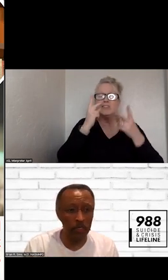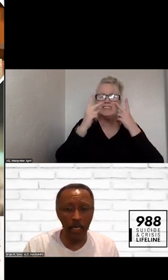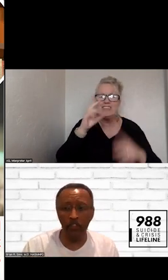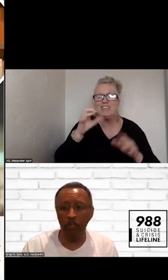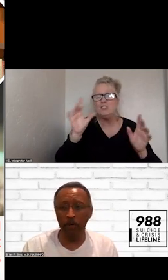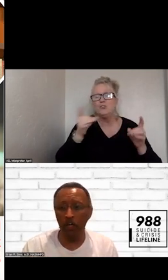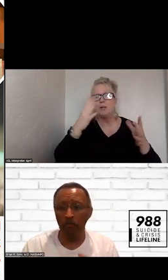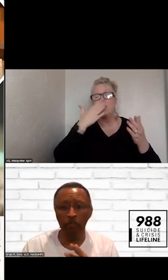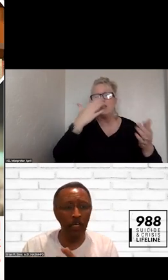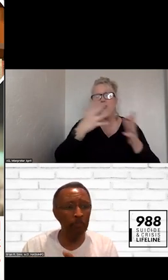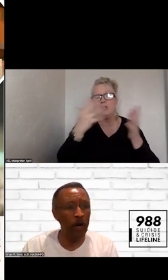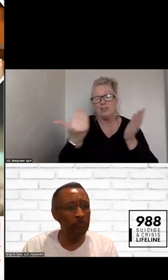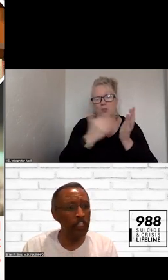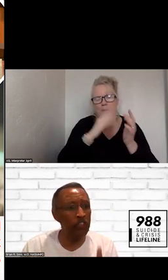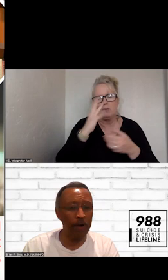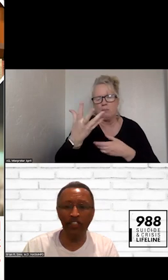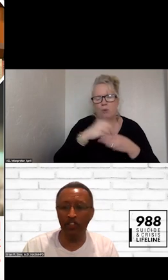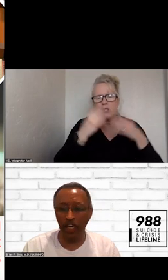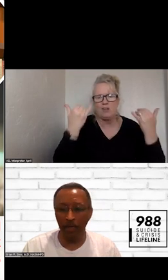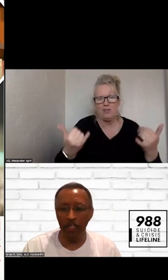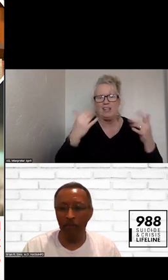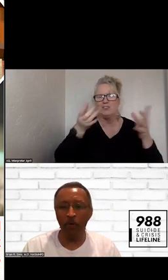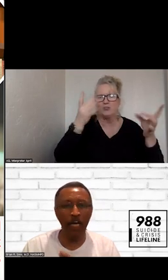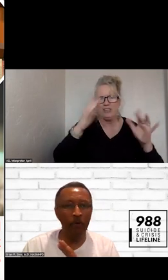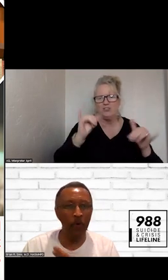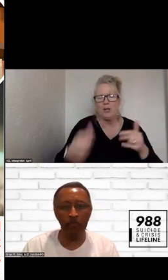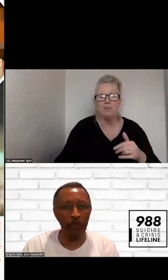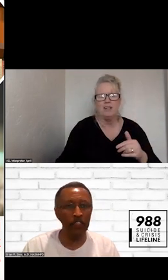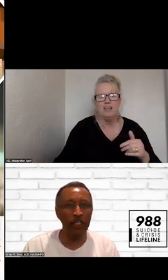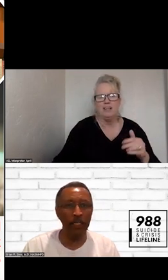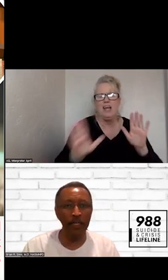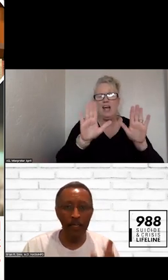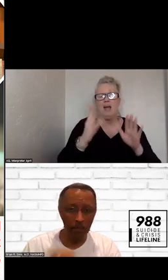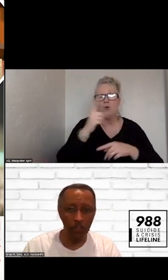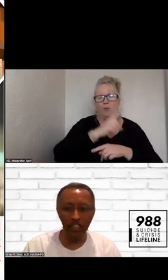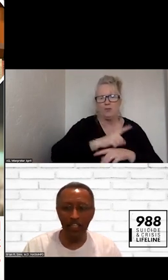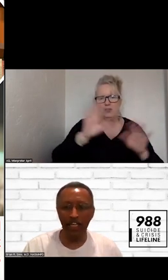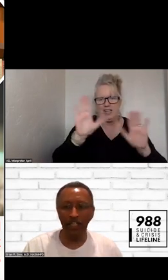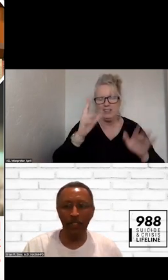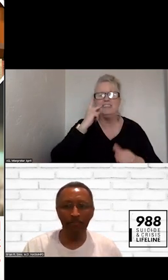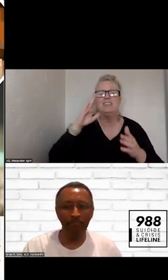THANK YOU SO MUCH FOR BEING APART OF THIS CRISIS JAM. EVERYONE HAVE A WONDERFUL DAY AND HAVE A GREAT WEEK. (END OF MEETING)